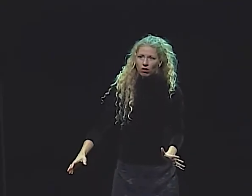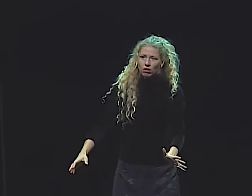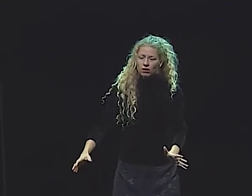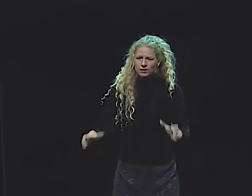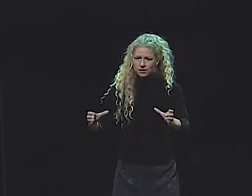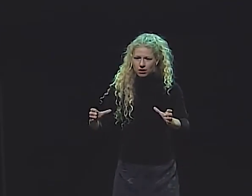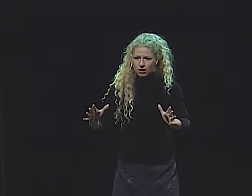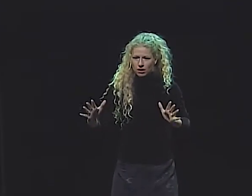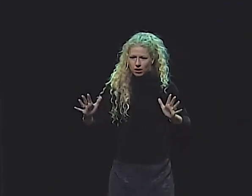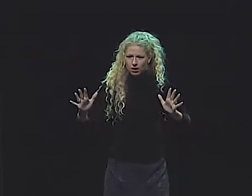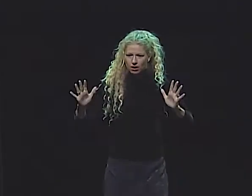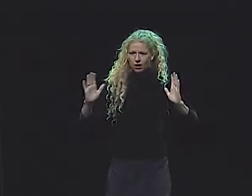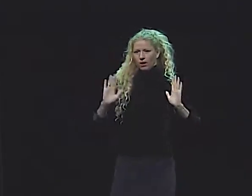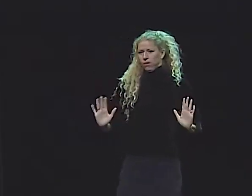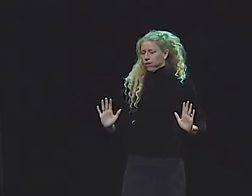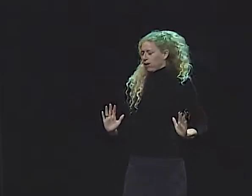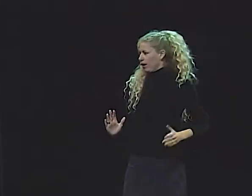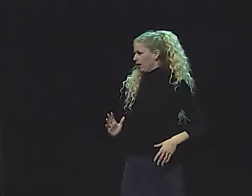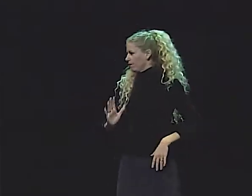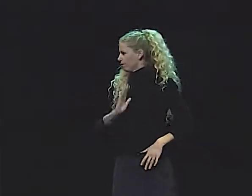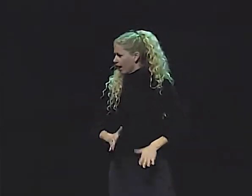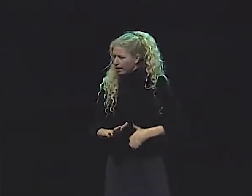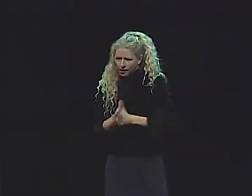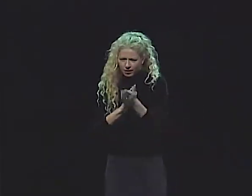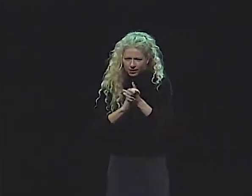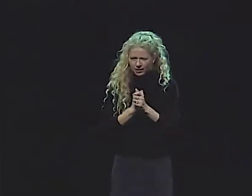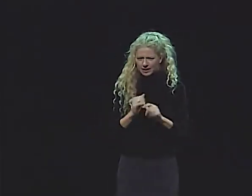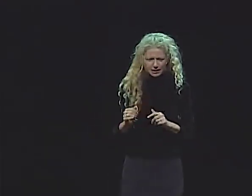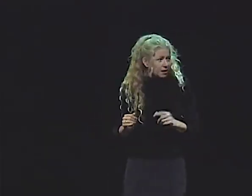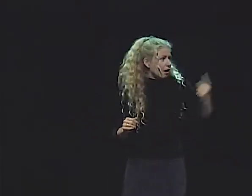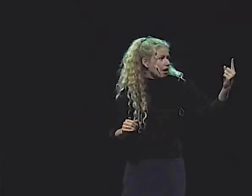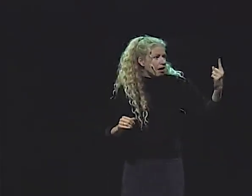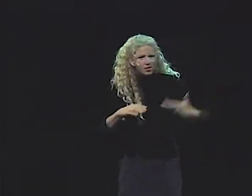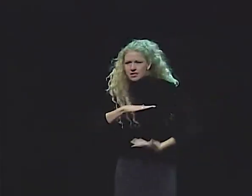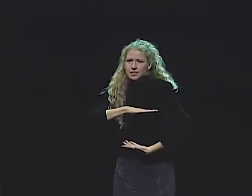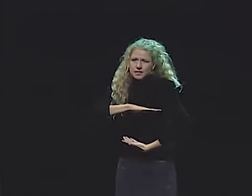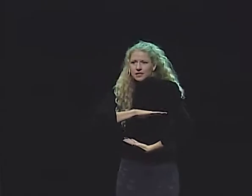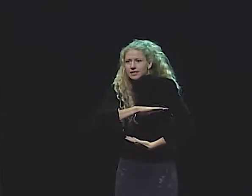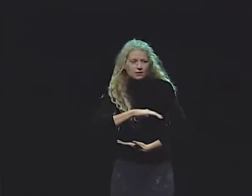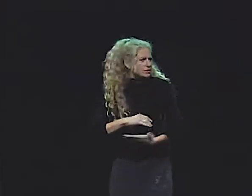HAVING TO VERY CAREFULLY WALK HER WAY OVER TO WHERE HER FRIENDS WERE.